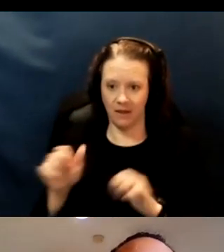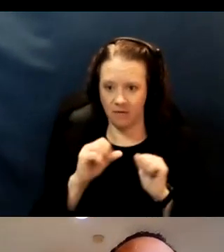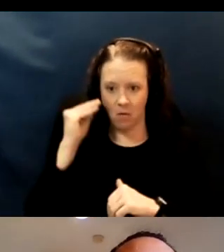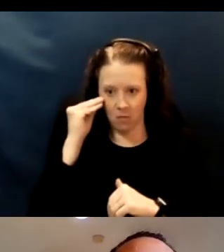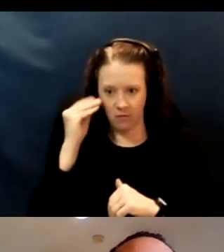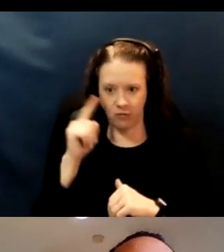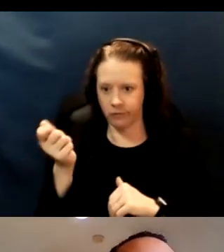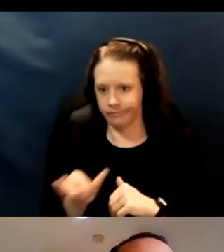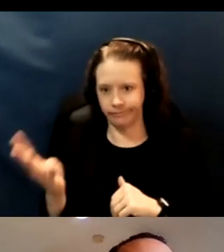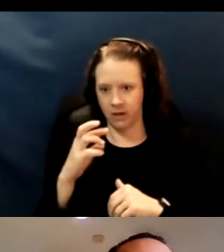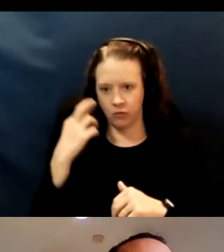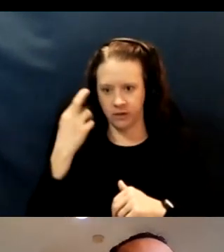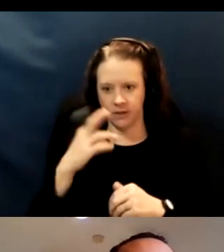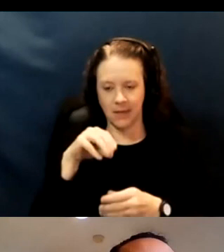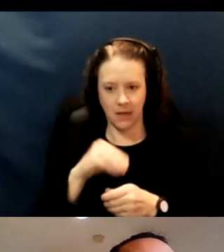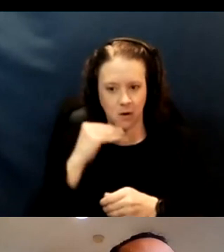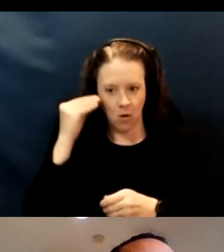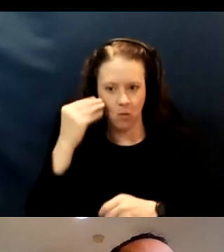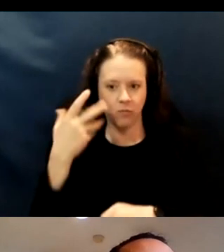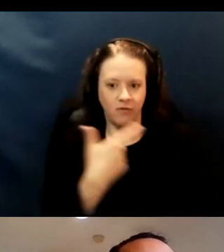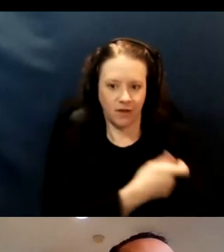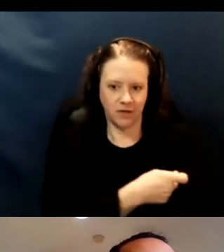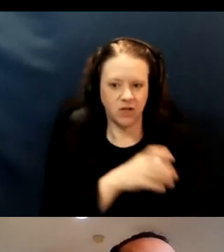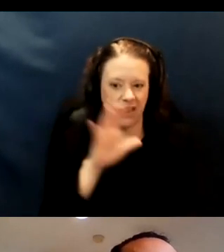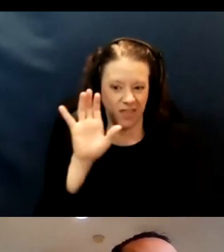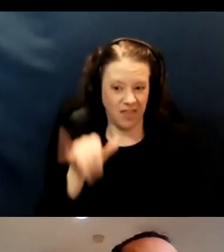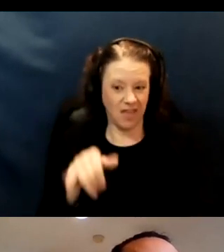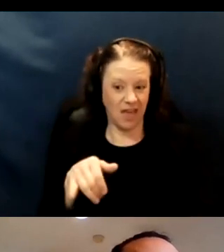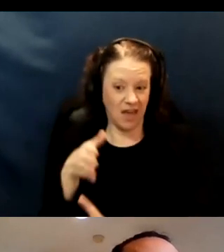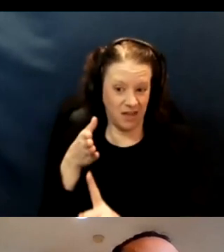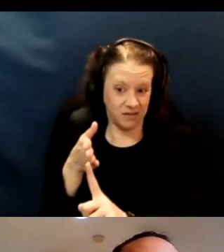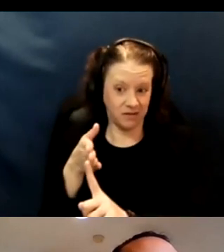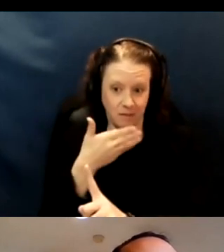the in-home vaccinations is really the method that we're preferring.